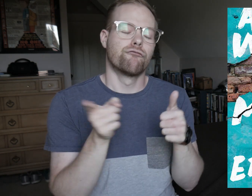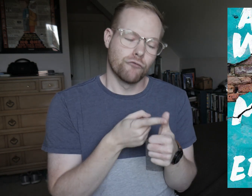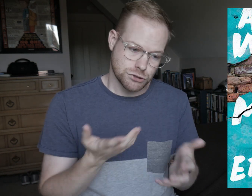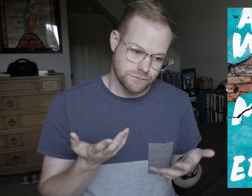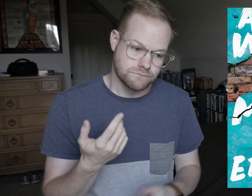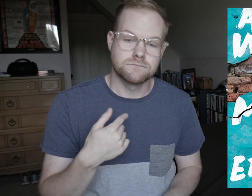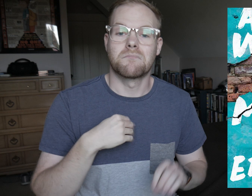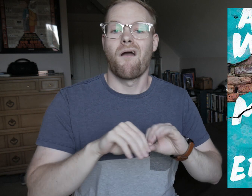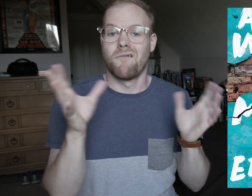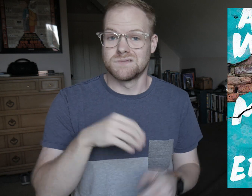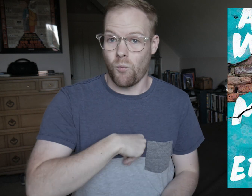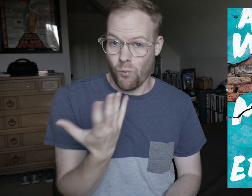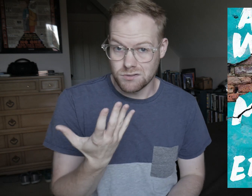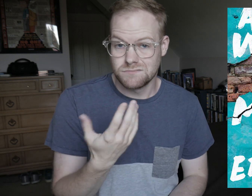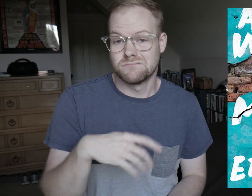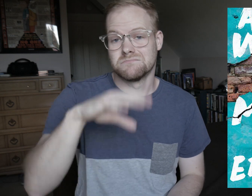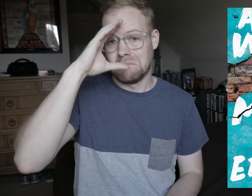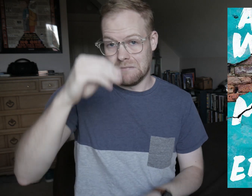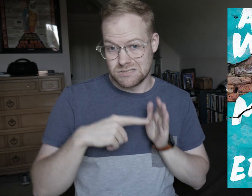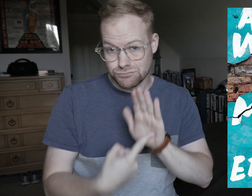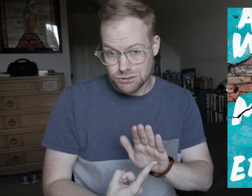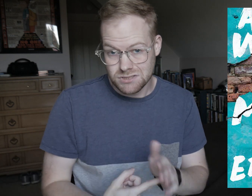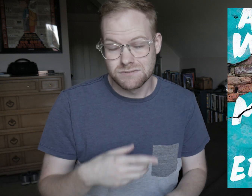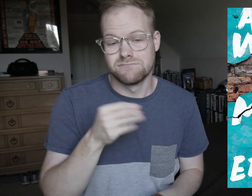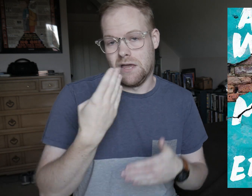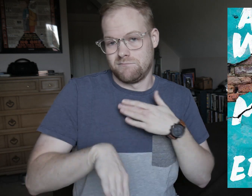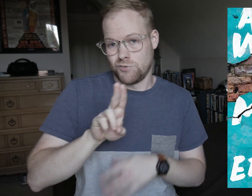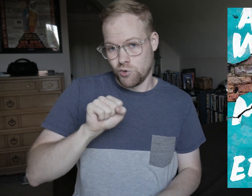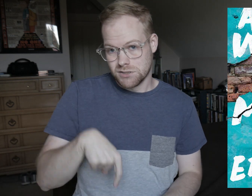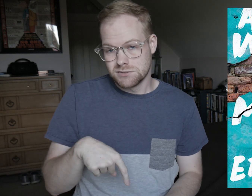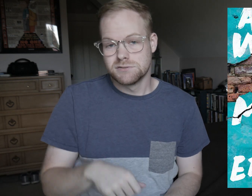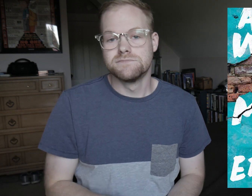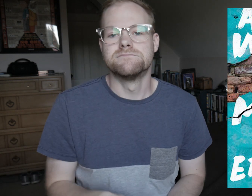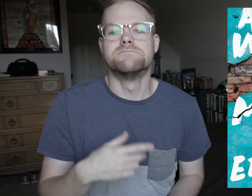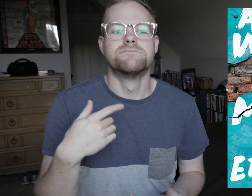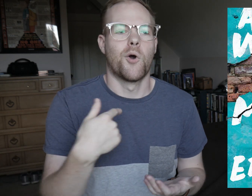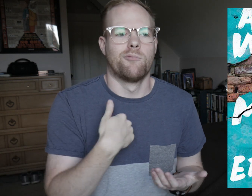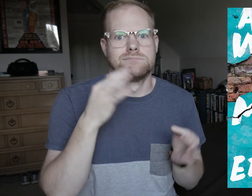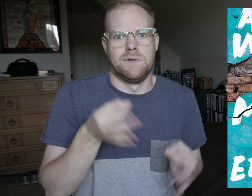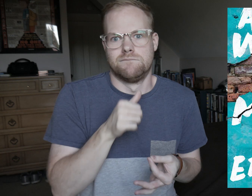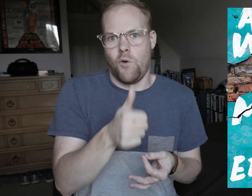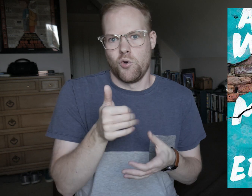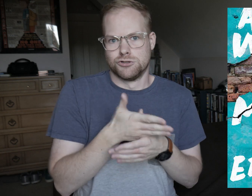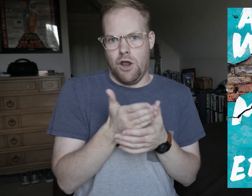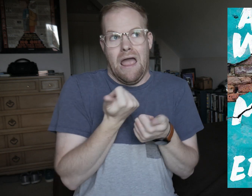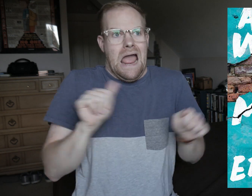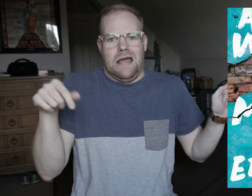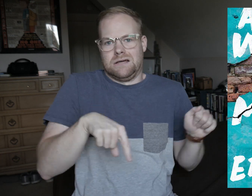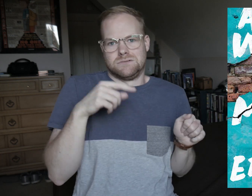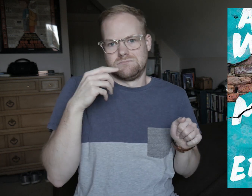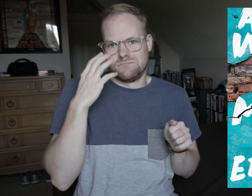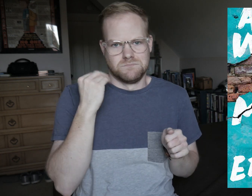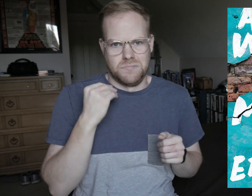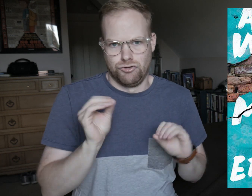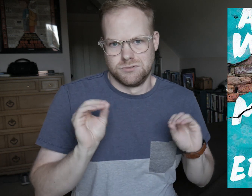First, I’m obviously white, masculine-presenting, and US- born so I definitely do not share any of this experience.